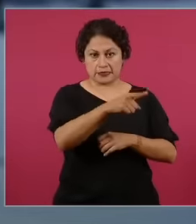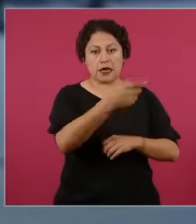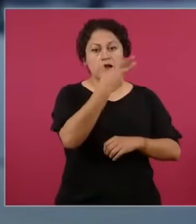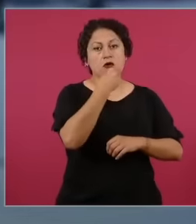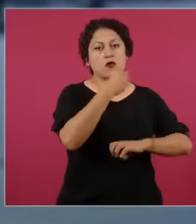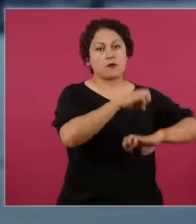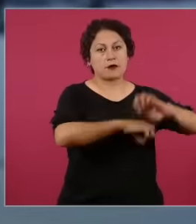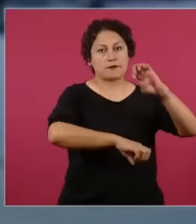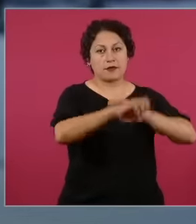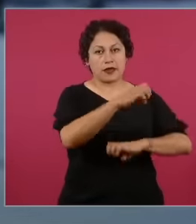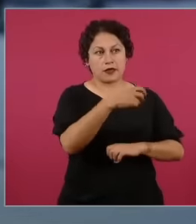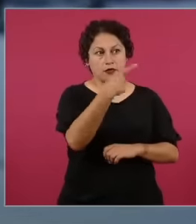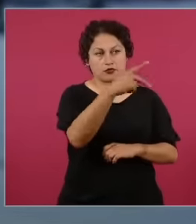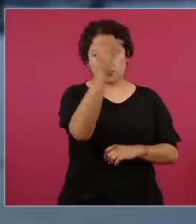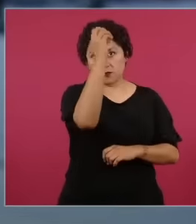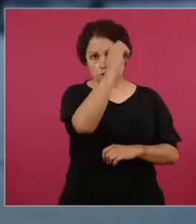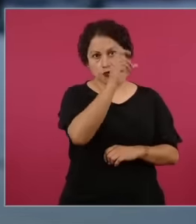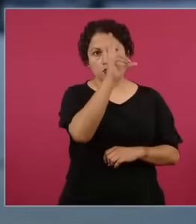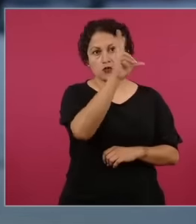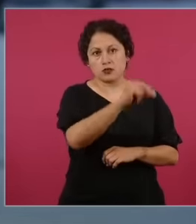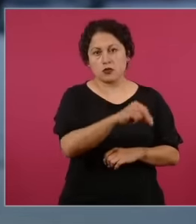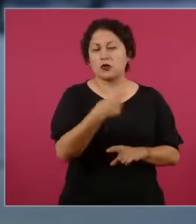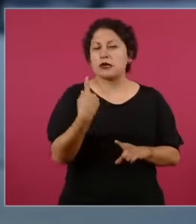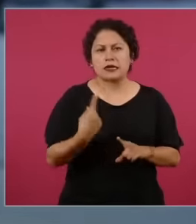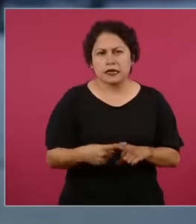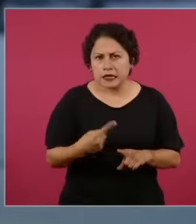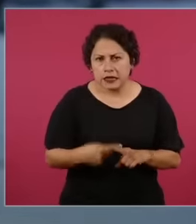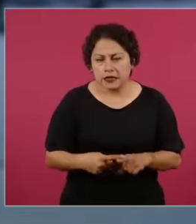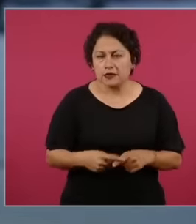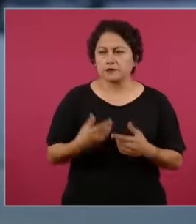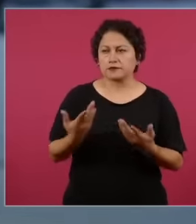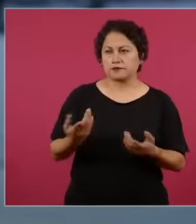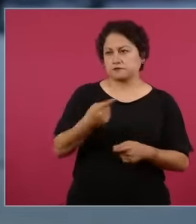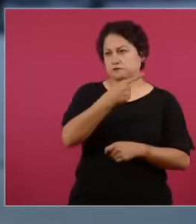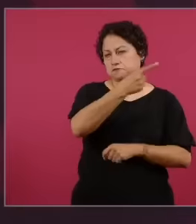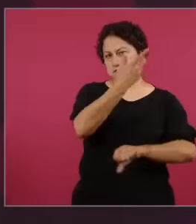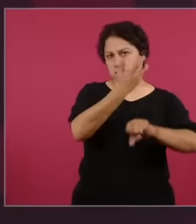state per laus of the department of state So if the letter makes it,